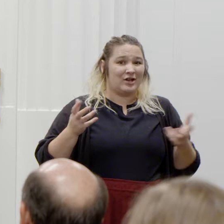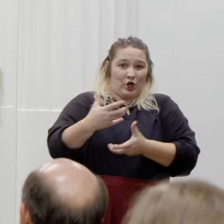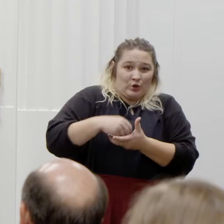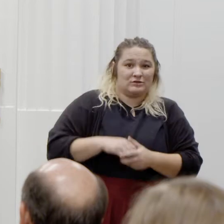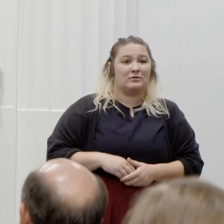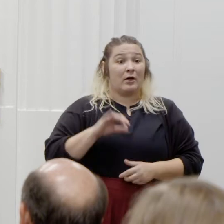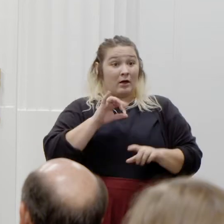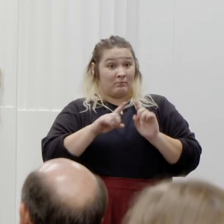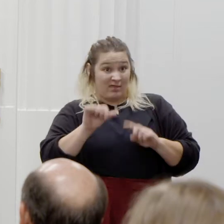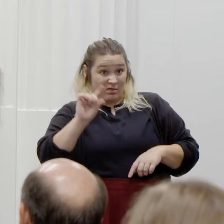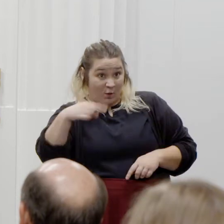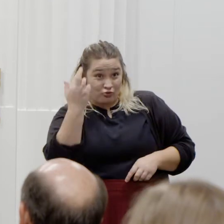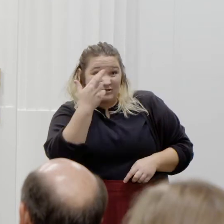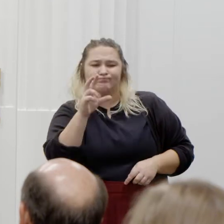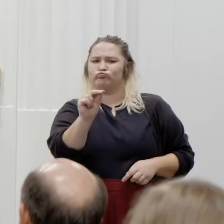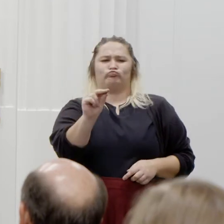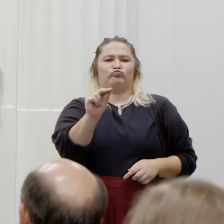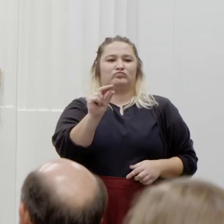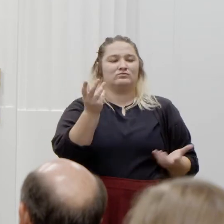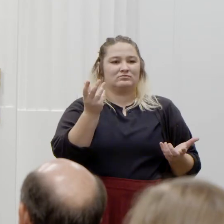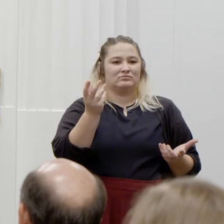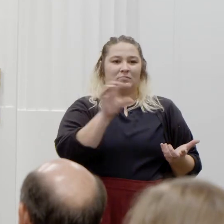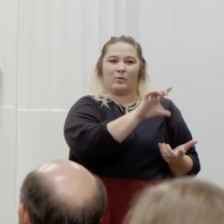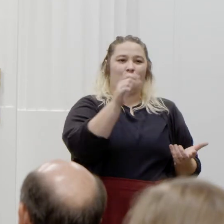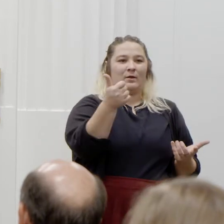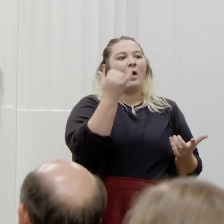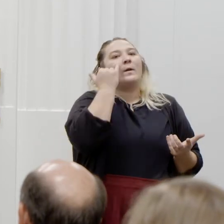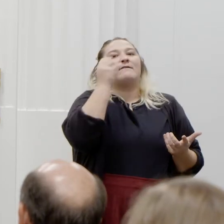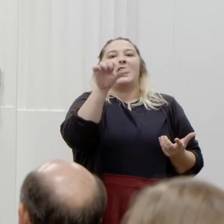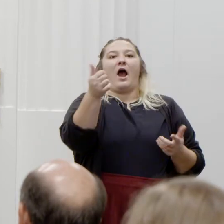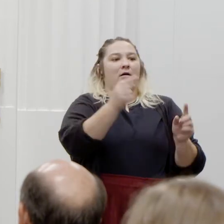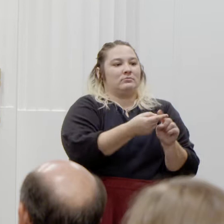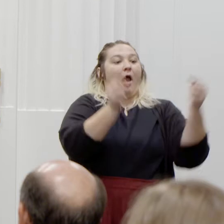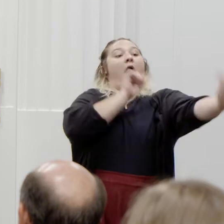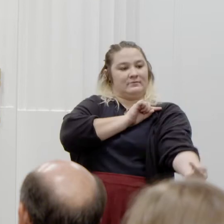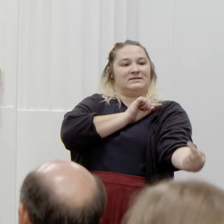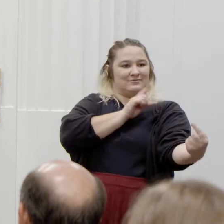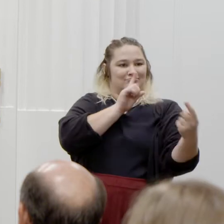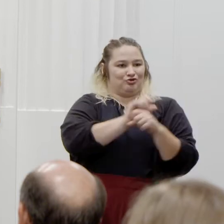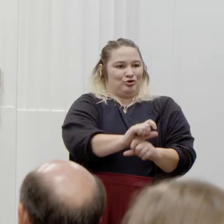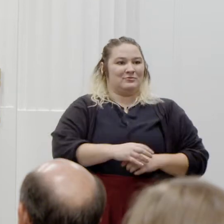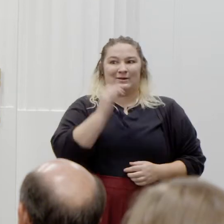and absolute inclusion. Because what if the counterfactual were true? What if we wouldn't be more effective